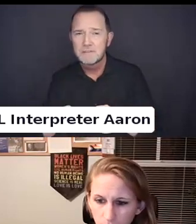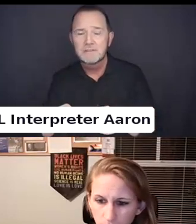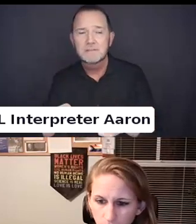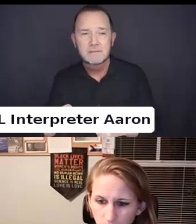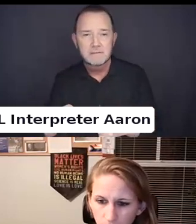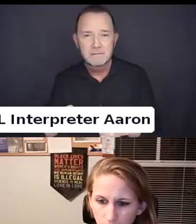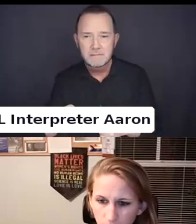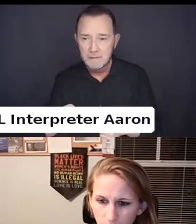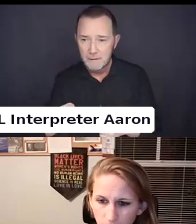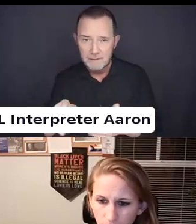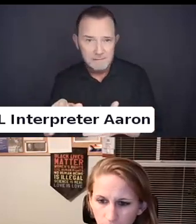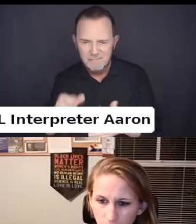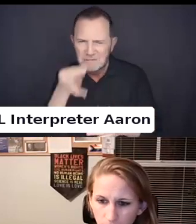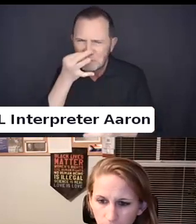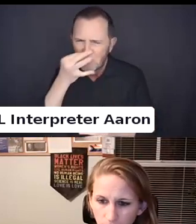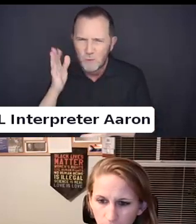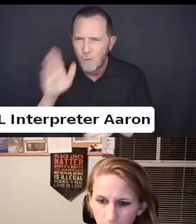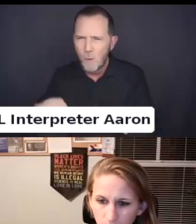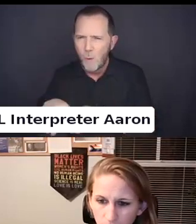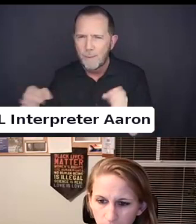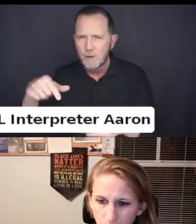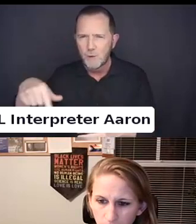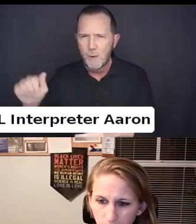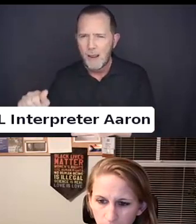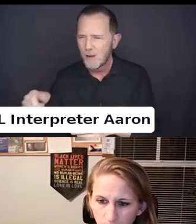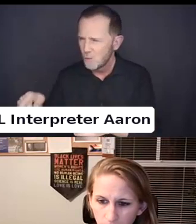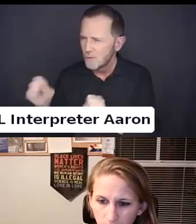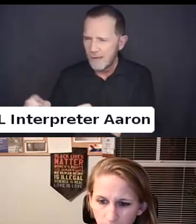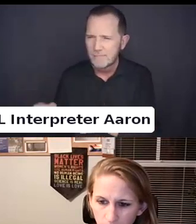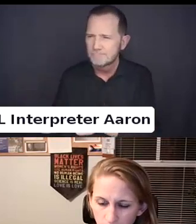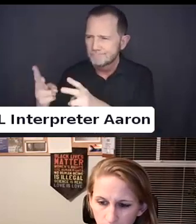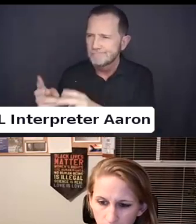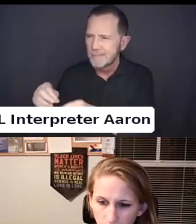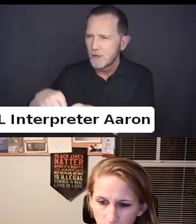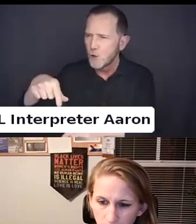Because we will get to them shortly. But.